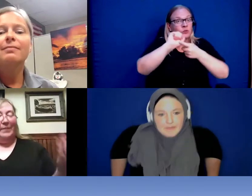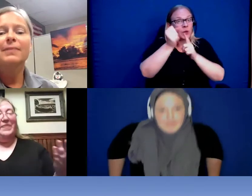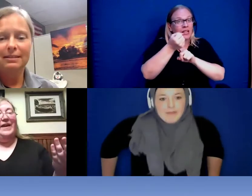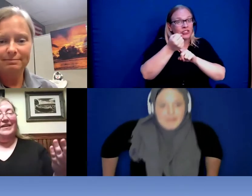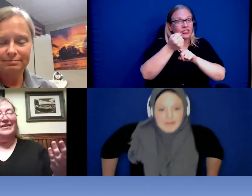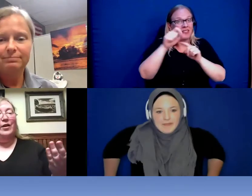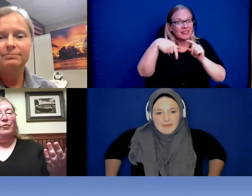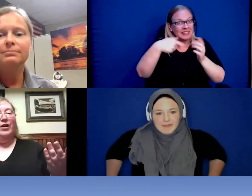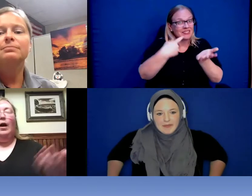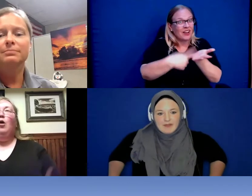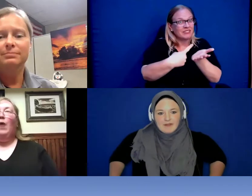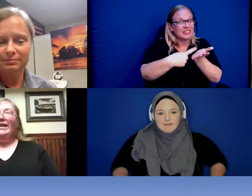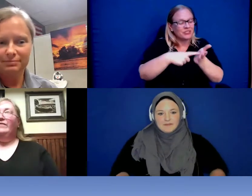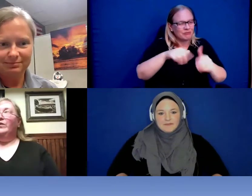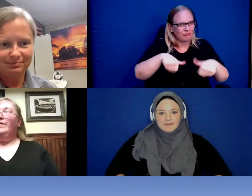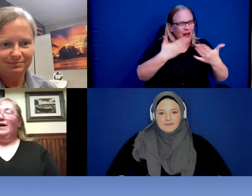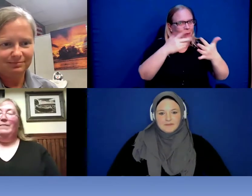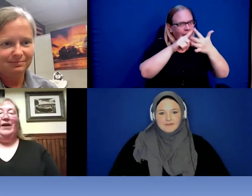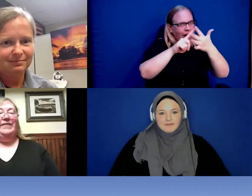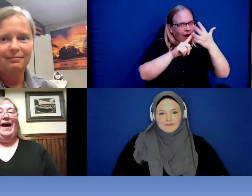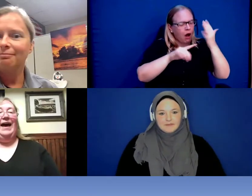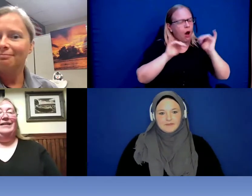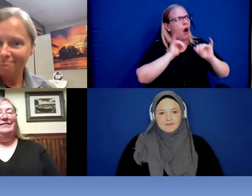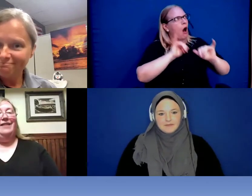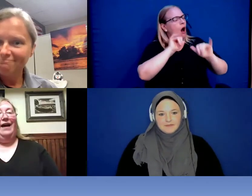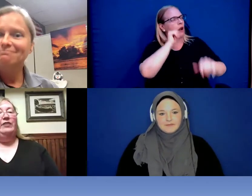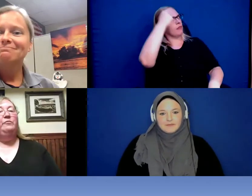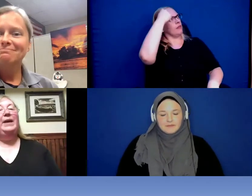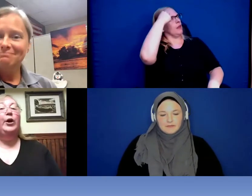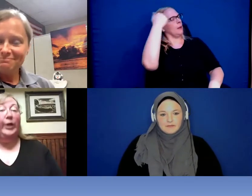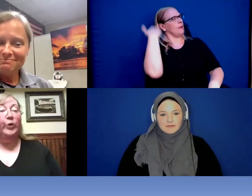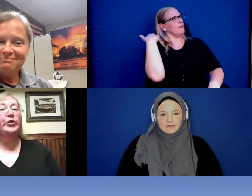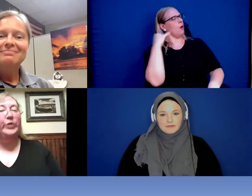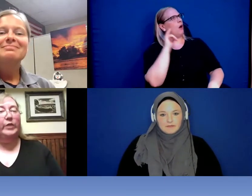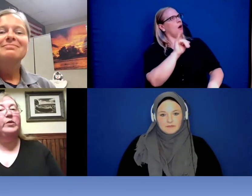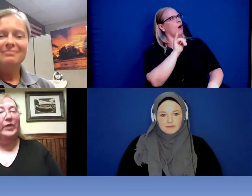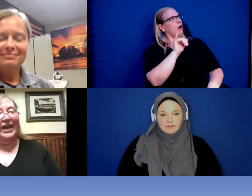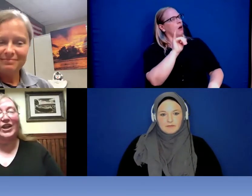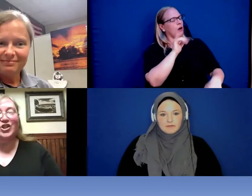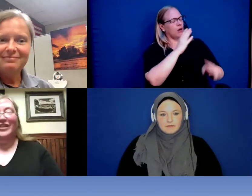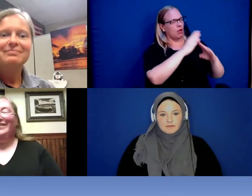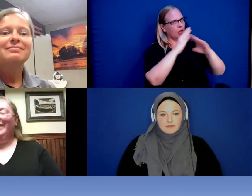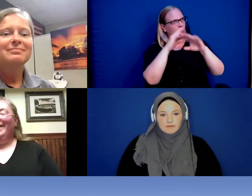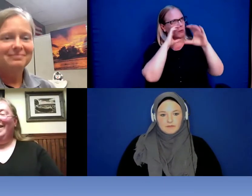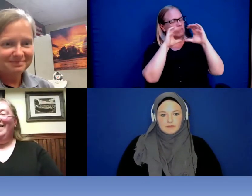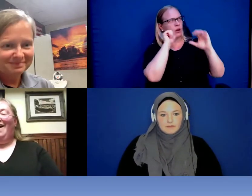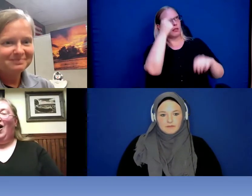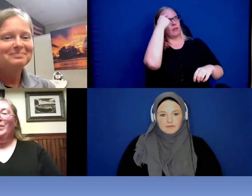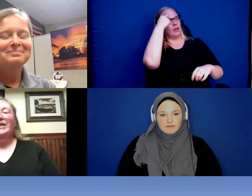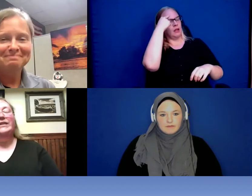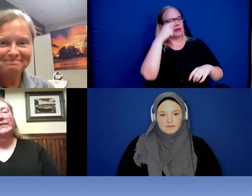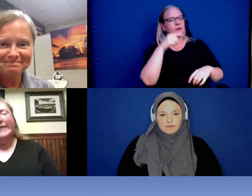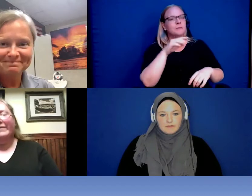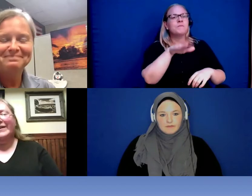things that -- oh, I never thought about that kind of barrier to the communication. It is definitely